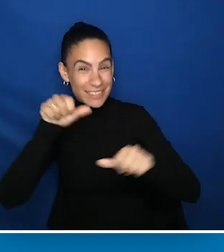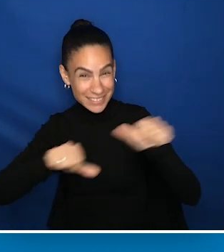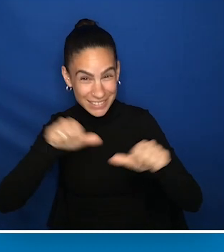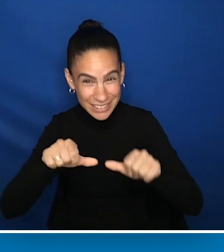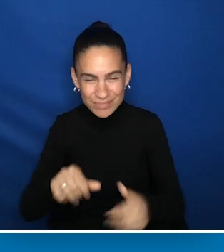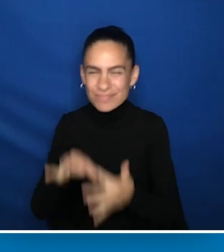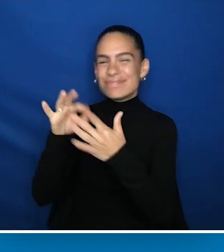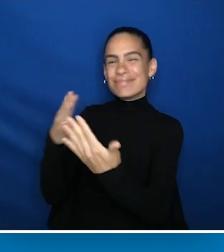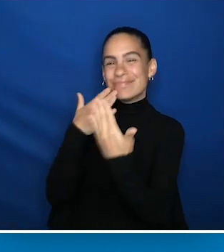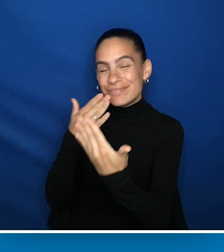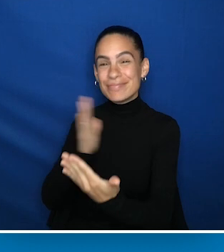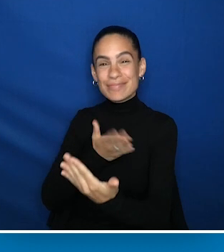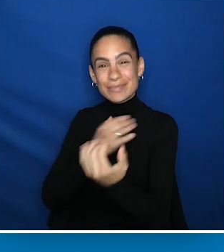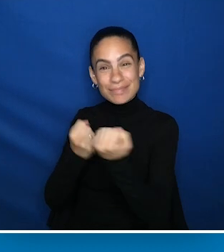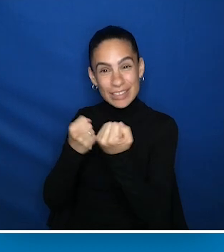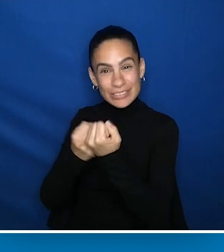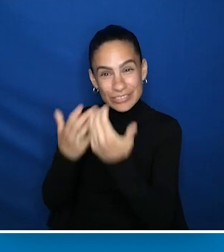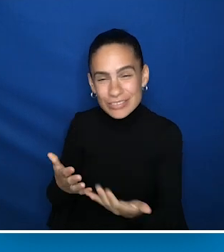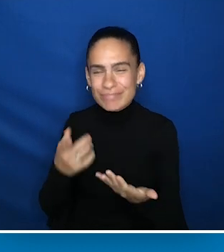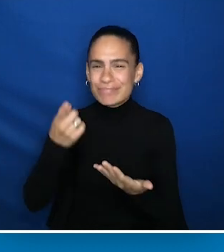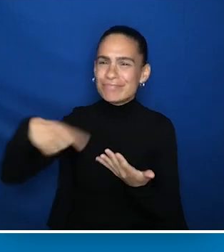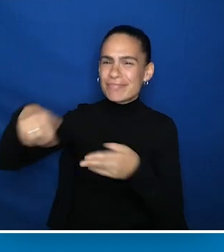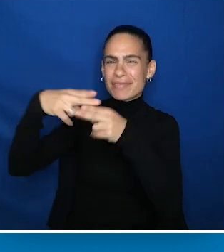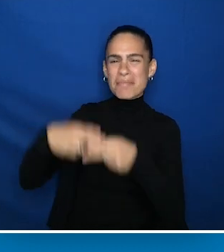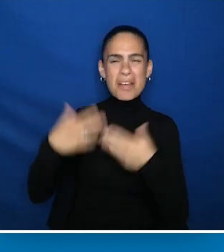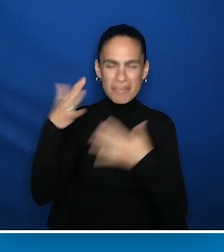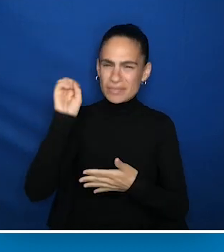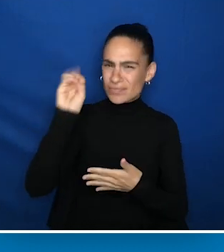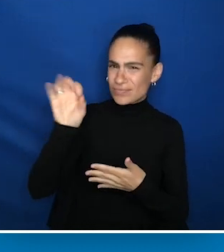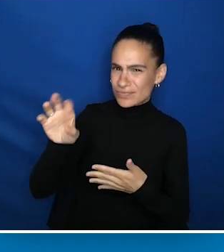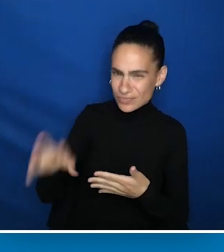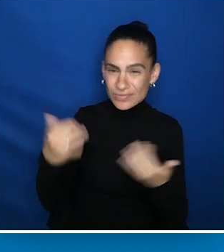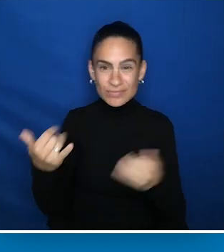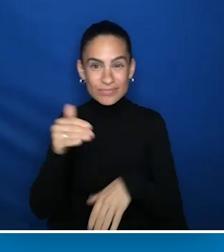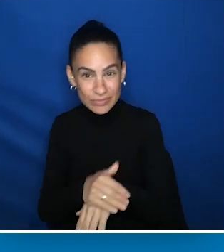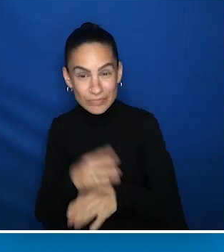A special thanks goes out to our sponsors of tonight's event. Many have been announced throughout the program,